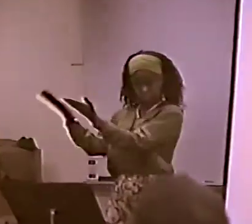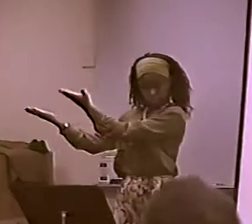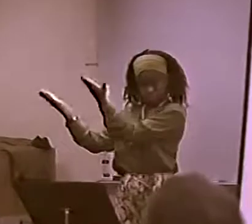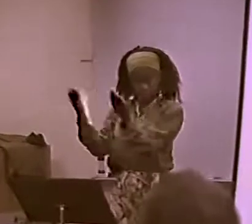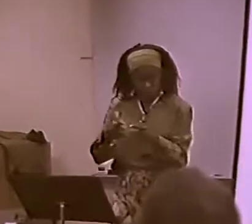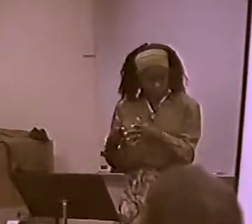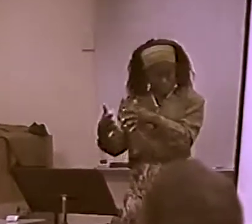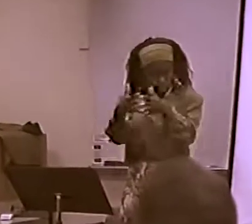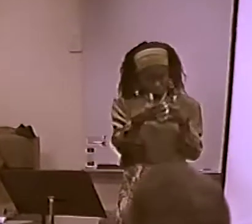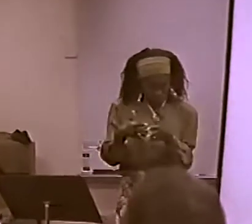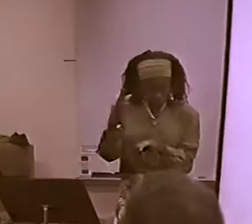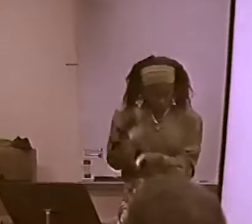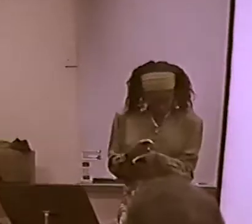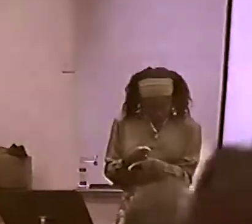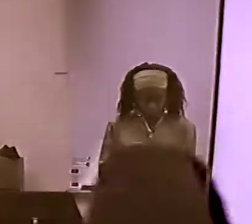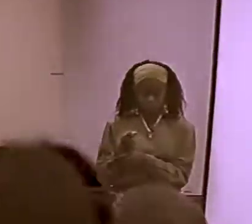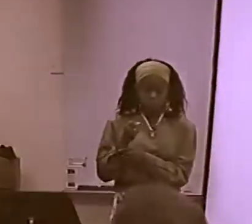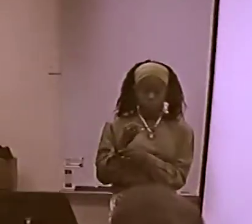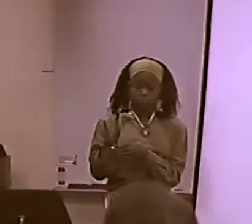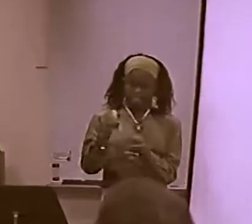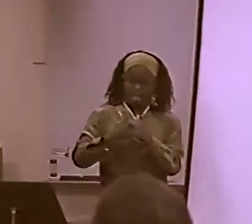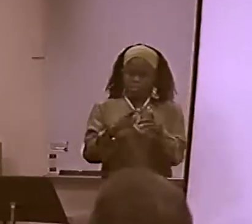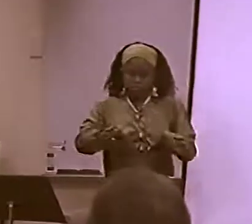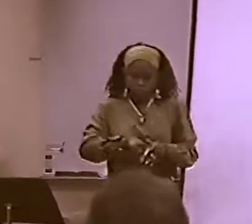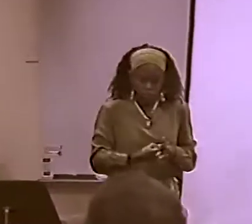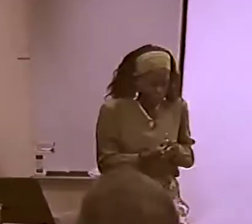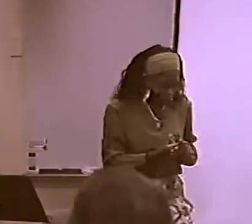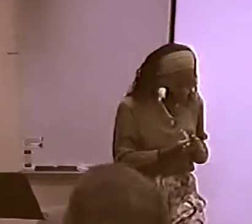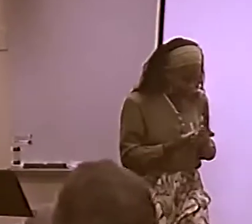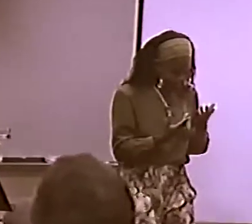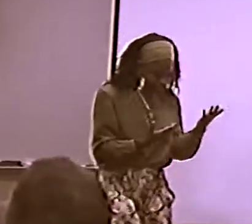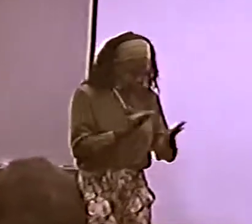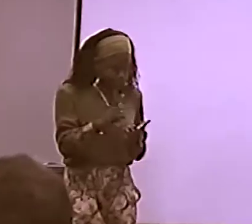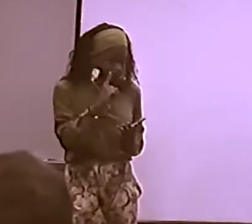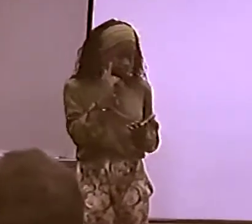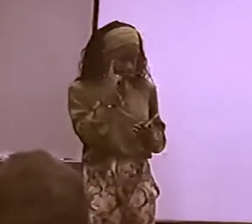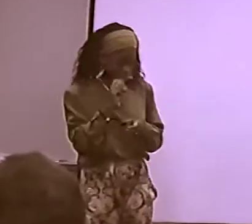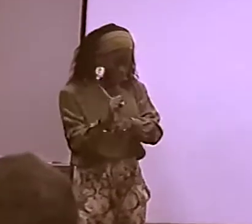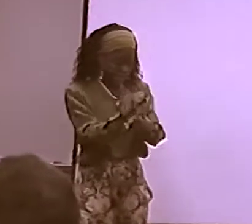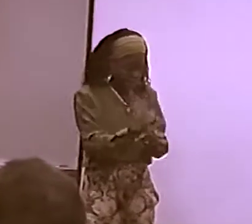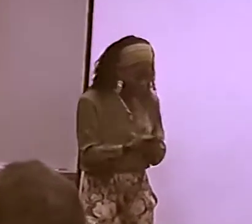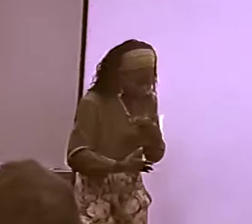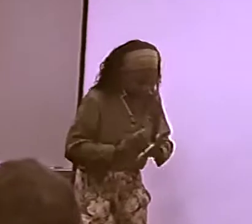AFRICAN-AMERICAN SIGN LANGUAGE. SIGN LANGUAGE WAS BROUGHT TO AMERICA BY--